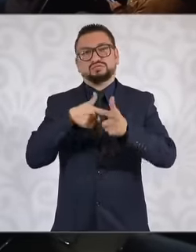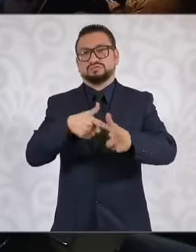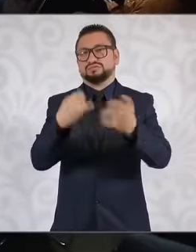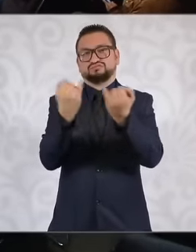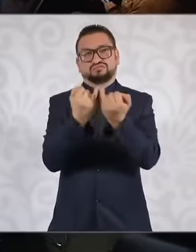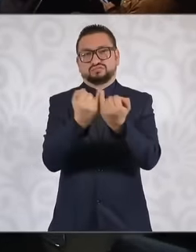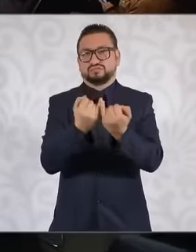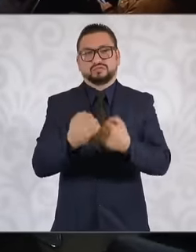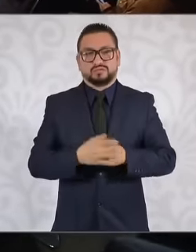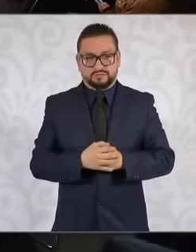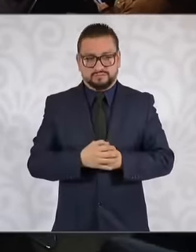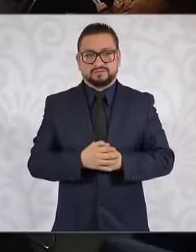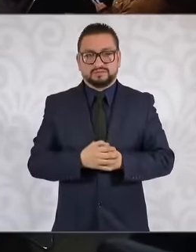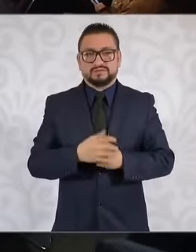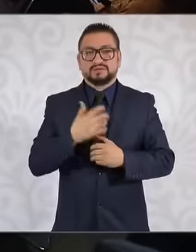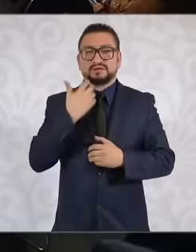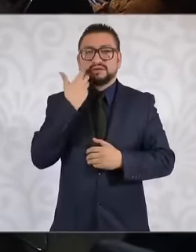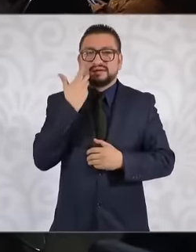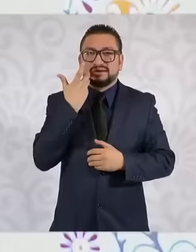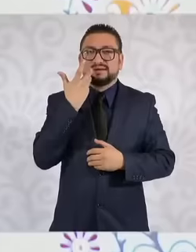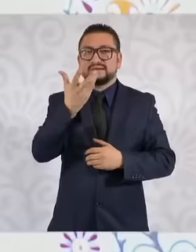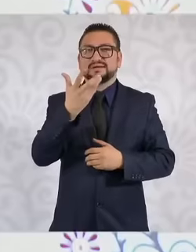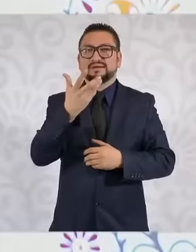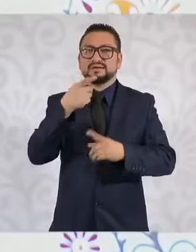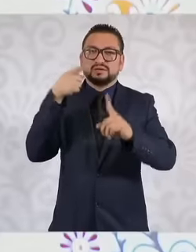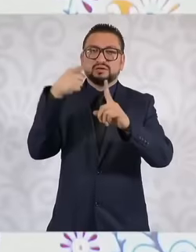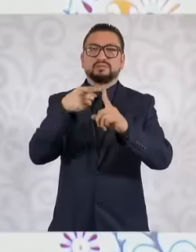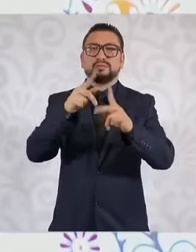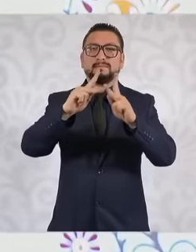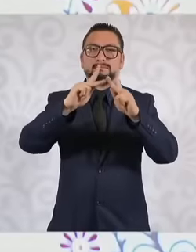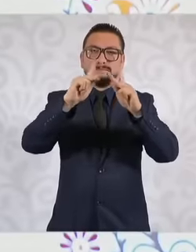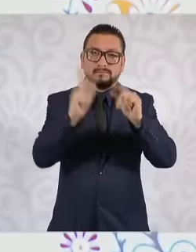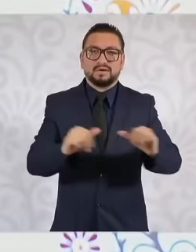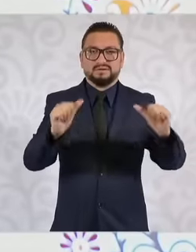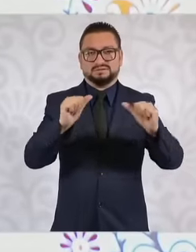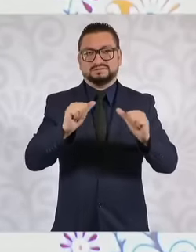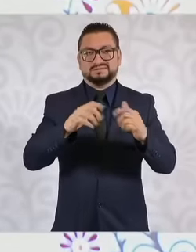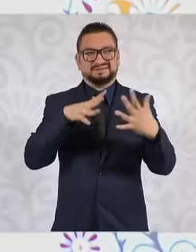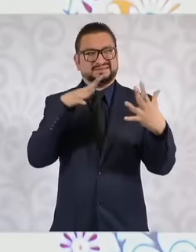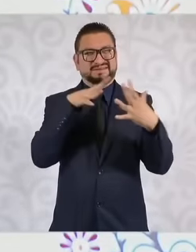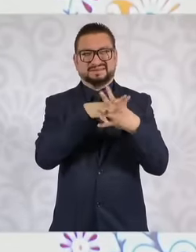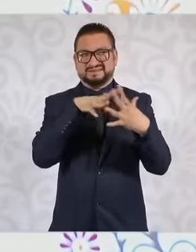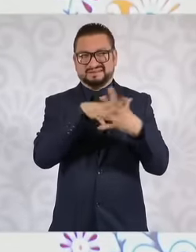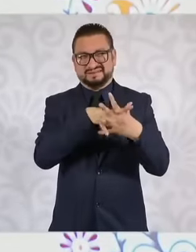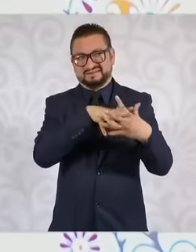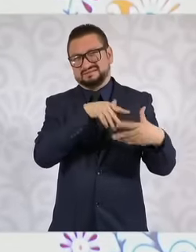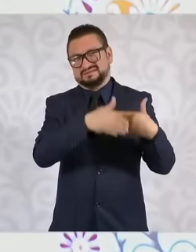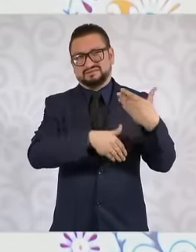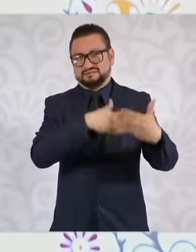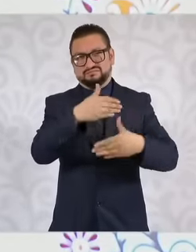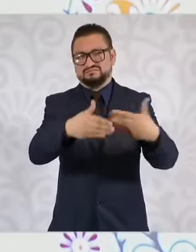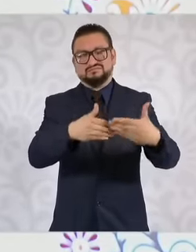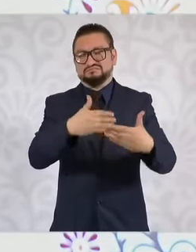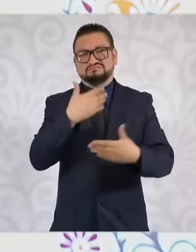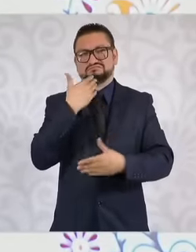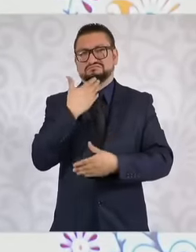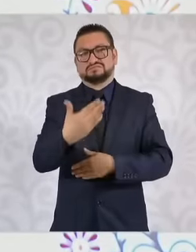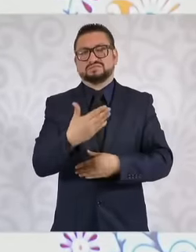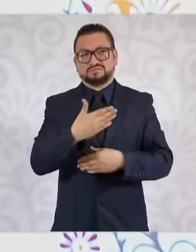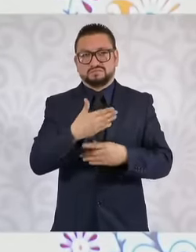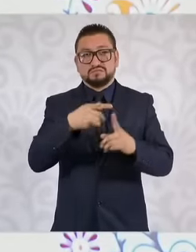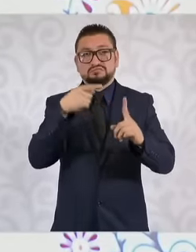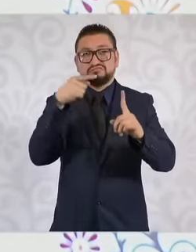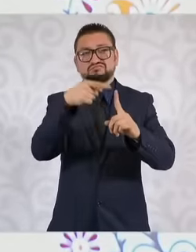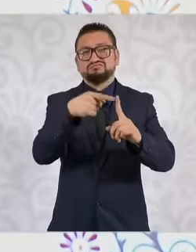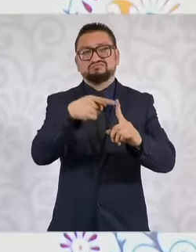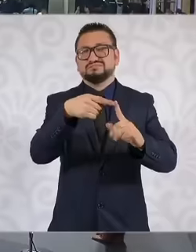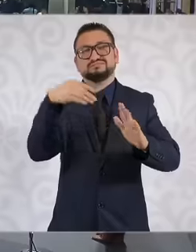and the search for peace above all else, war will never lead to a good destiny. Eh well,